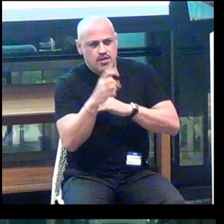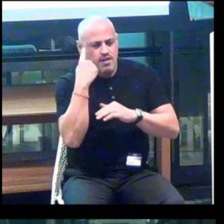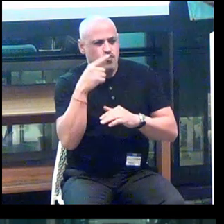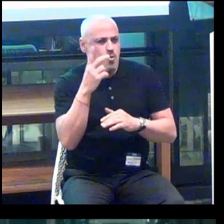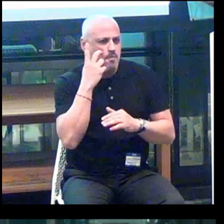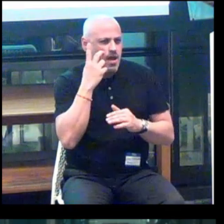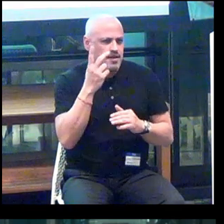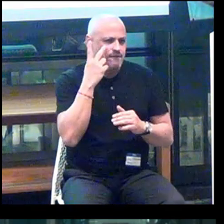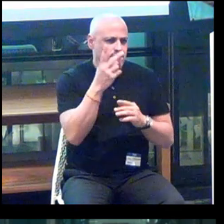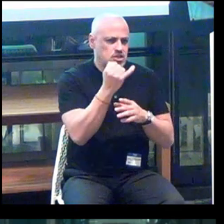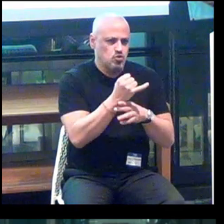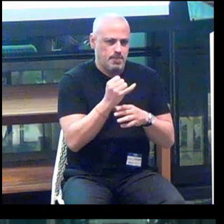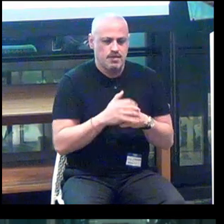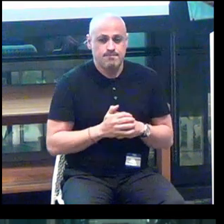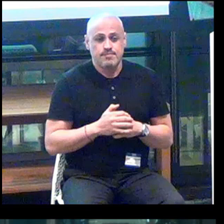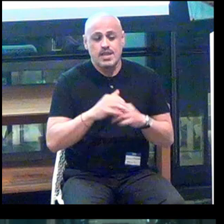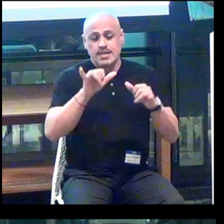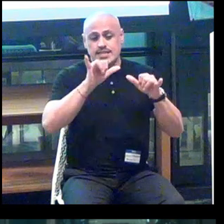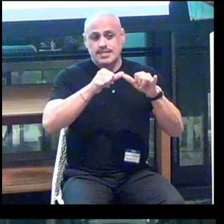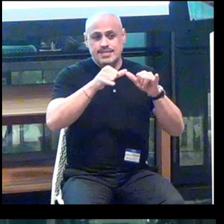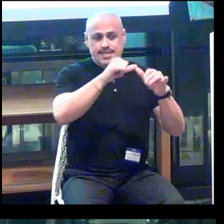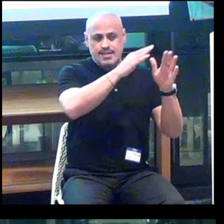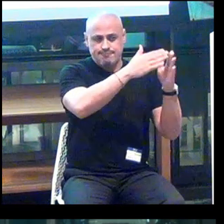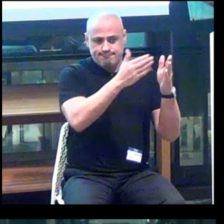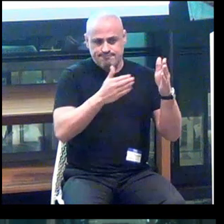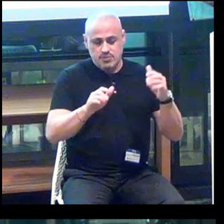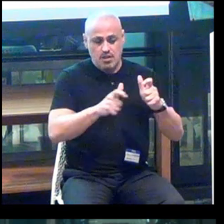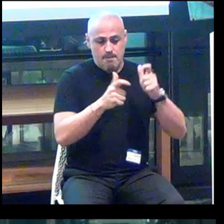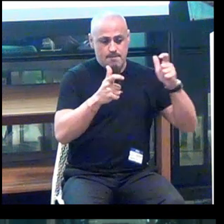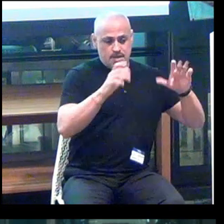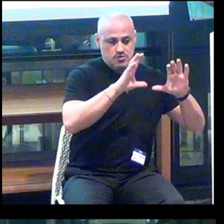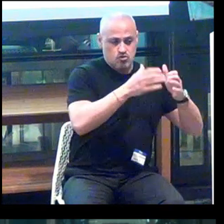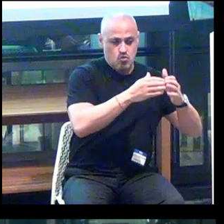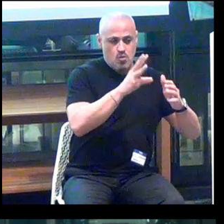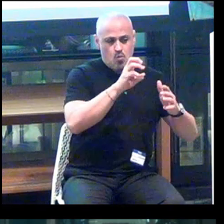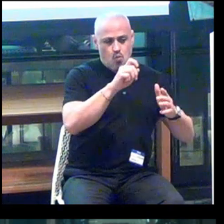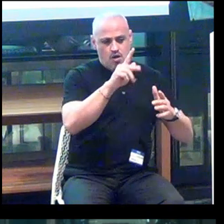And in size order, the largest grouping is wearables.